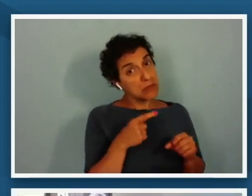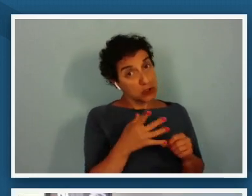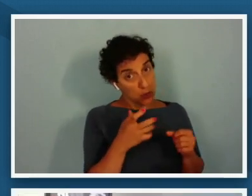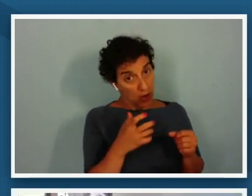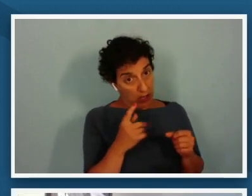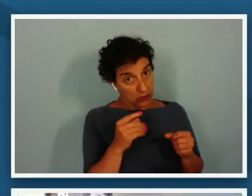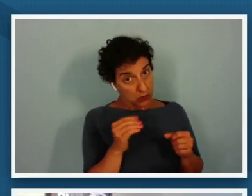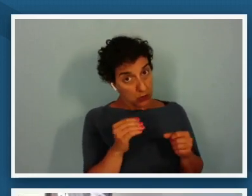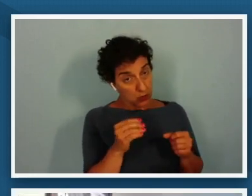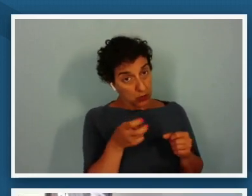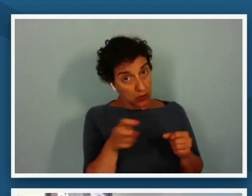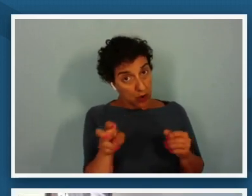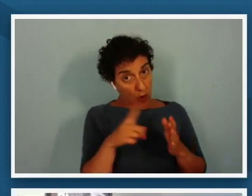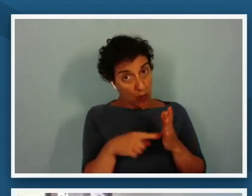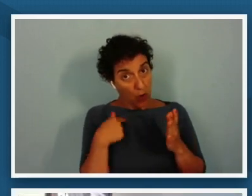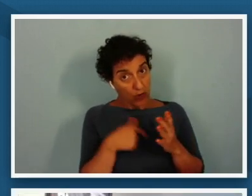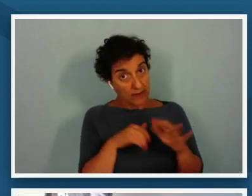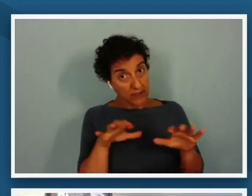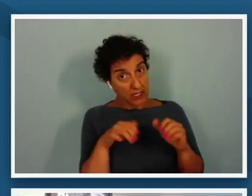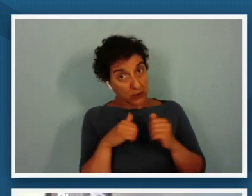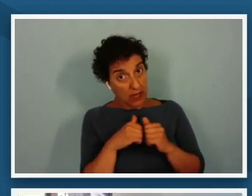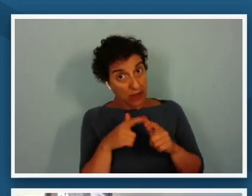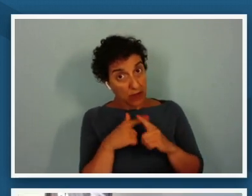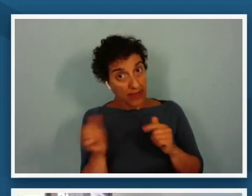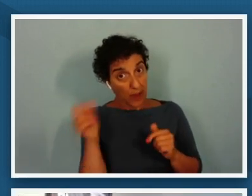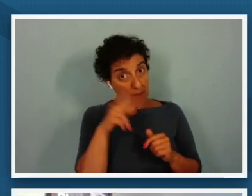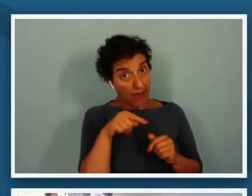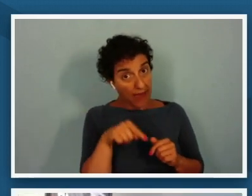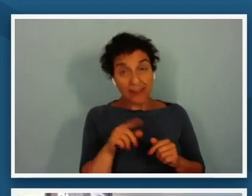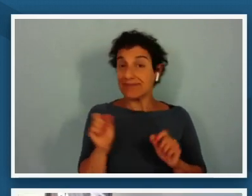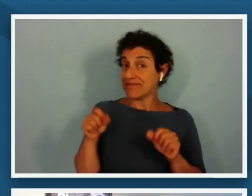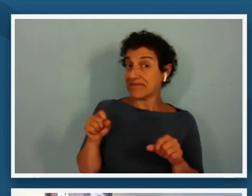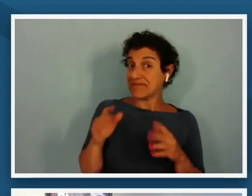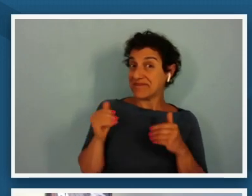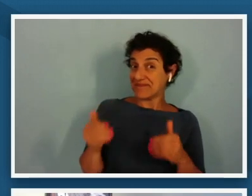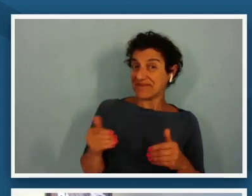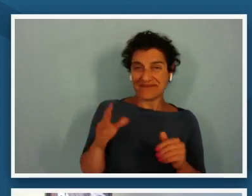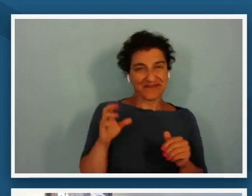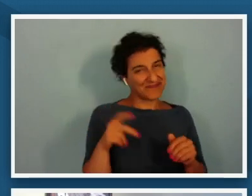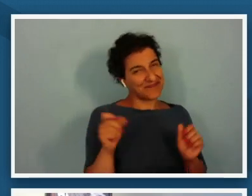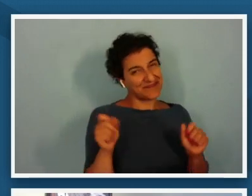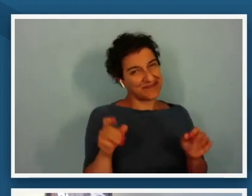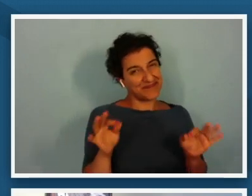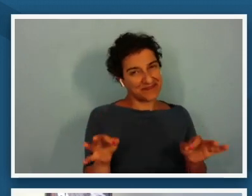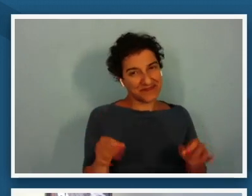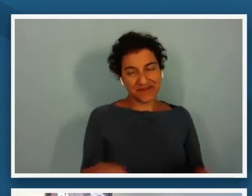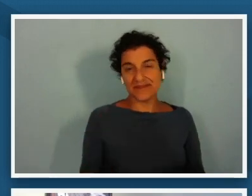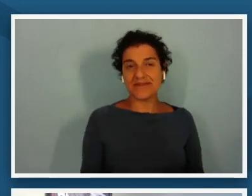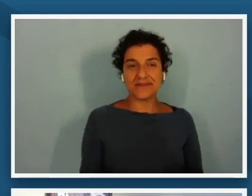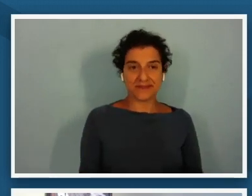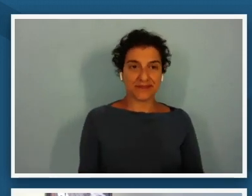what we've done together and then come back yes let's do it yes absolutely